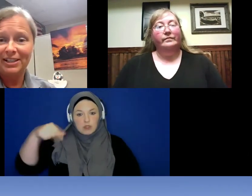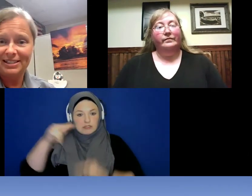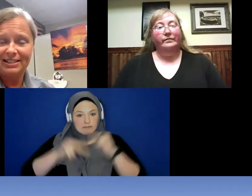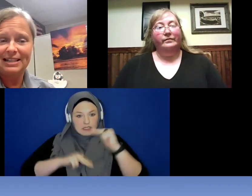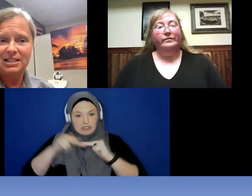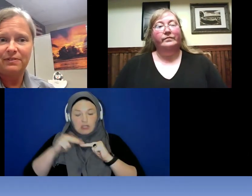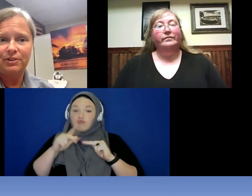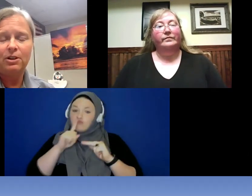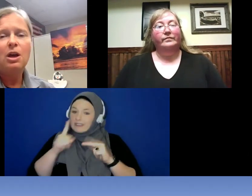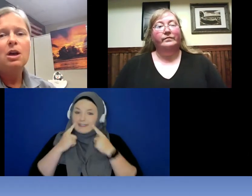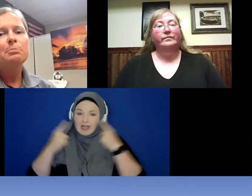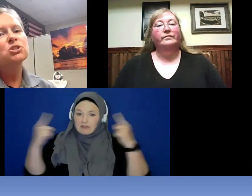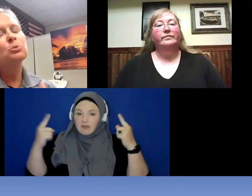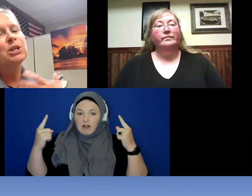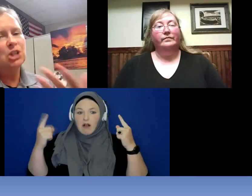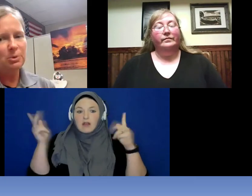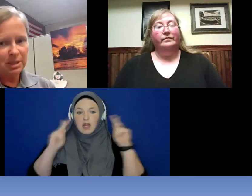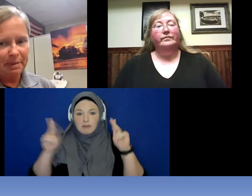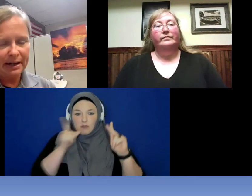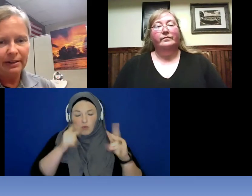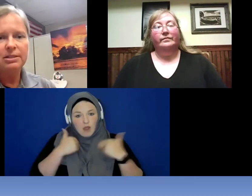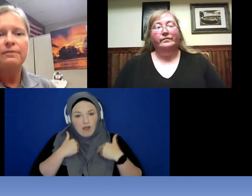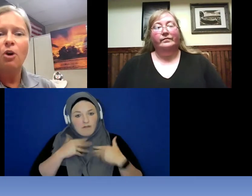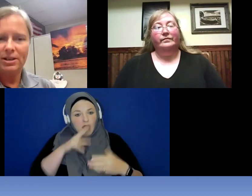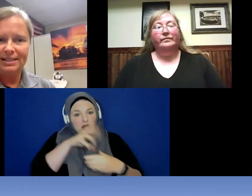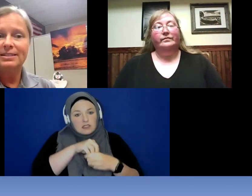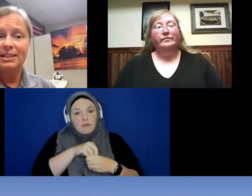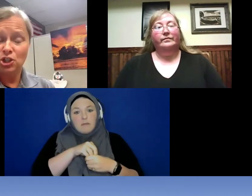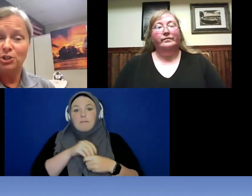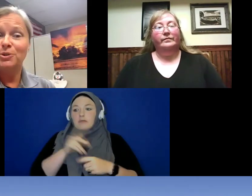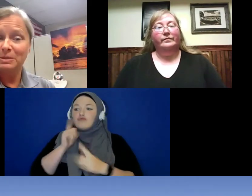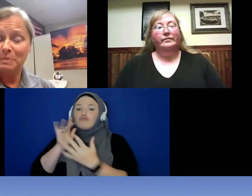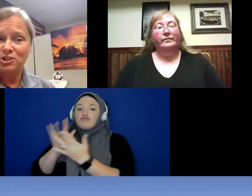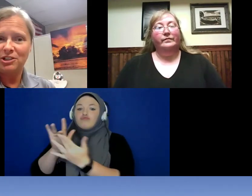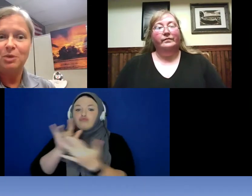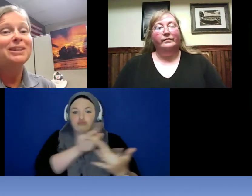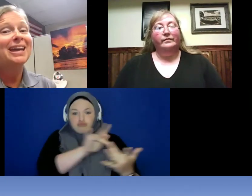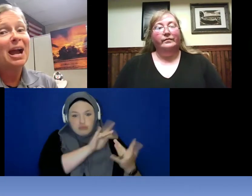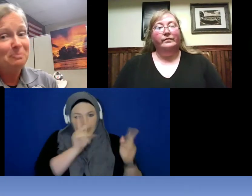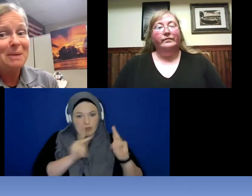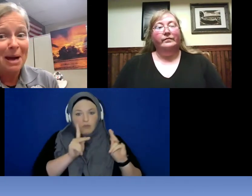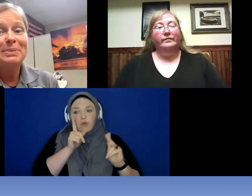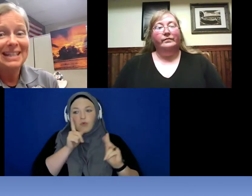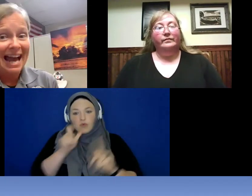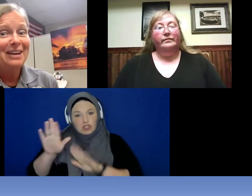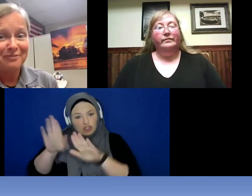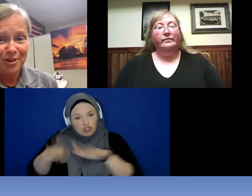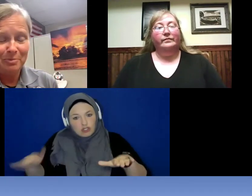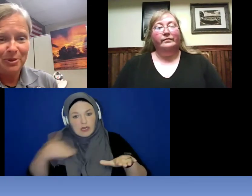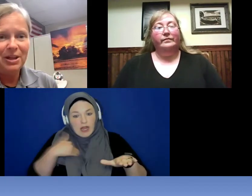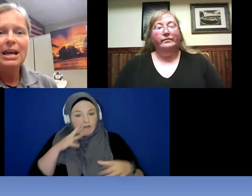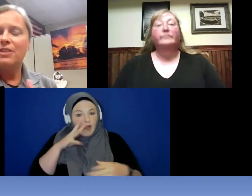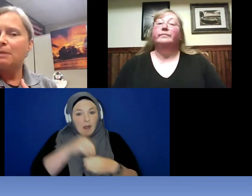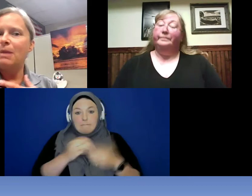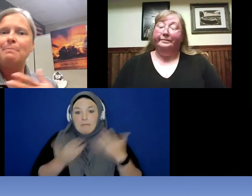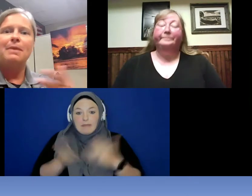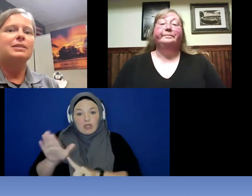successful but to reach out to parents of autistic children especially when they may not be nonverbal they make